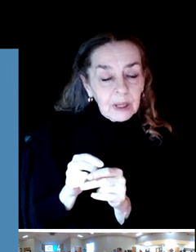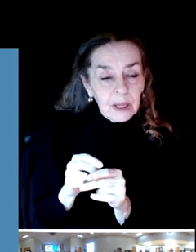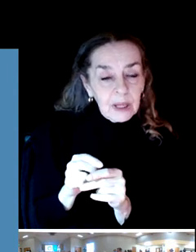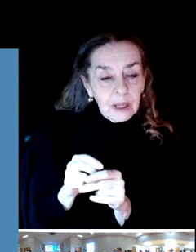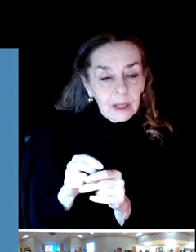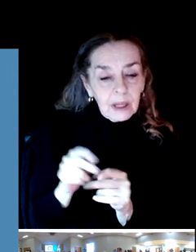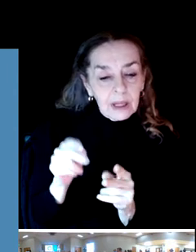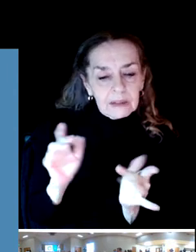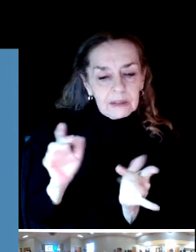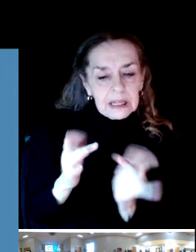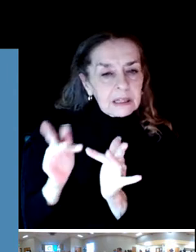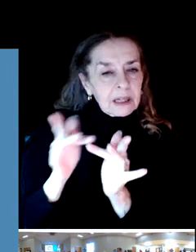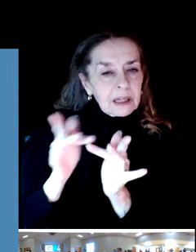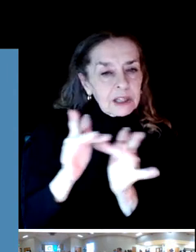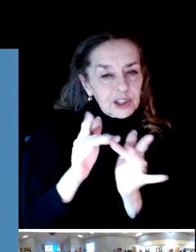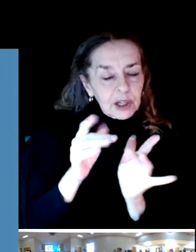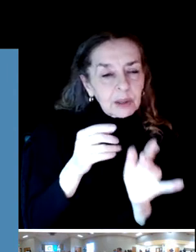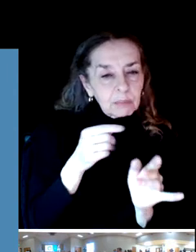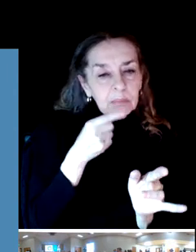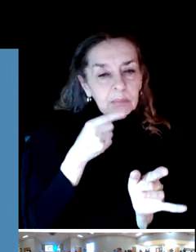This is only one part of that process.